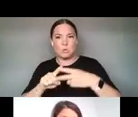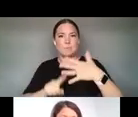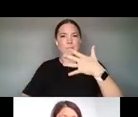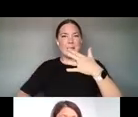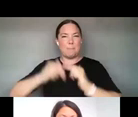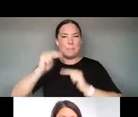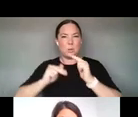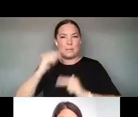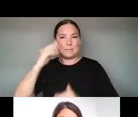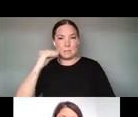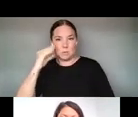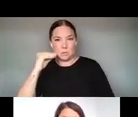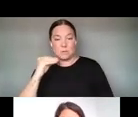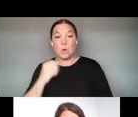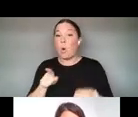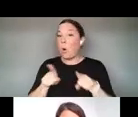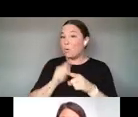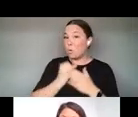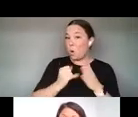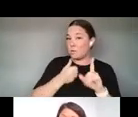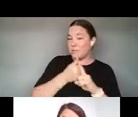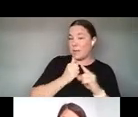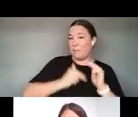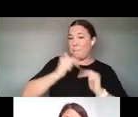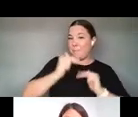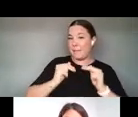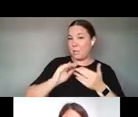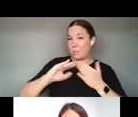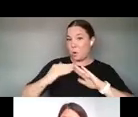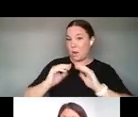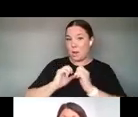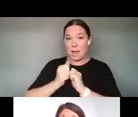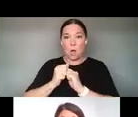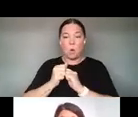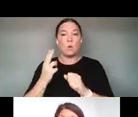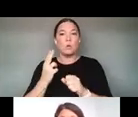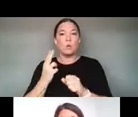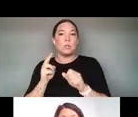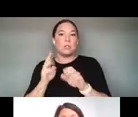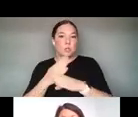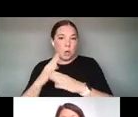BUILDING COMMUNITY BY DEVELOPING SHARED OPEN SOURCE TOOLS, ESTABLISHING ONLINE FORUMS FOR